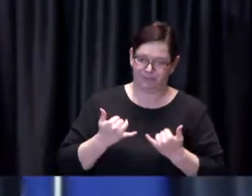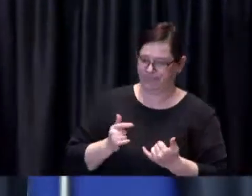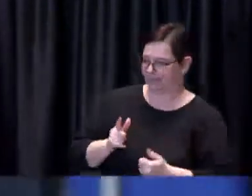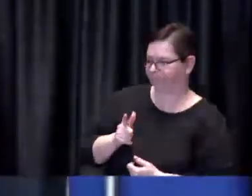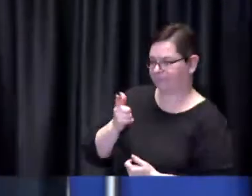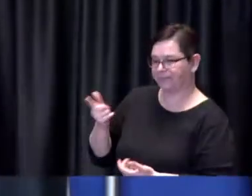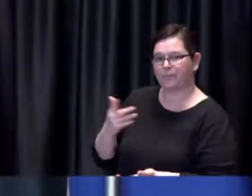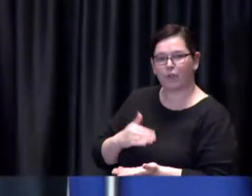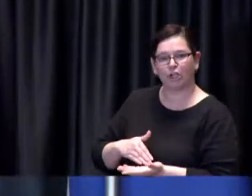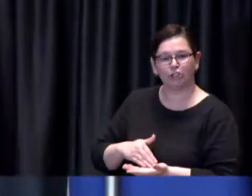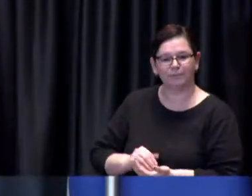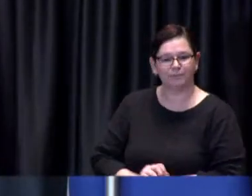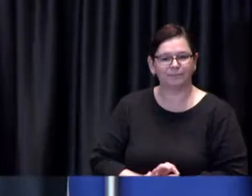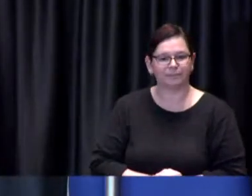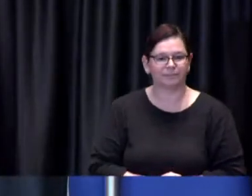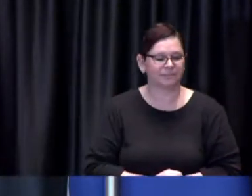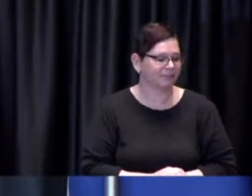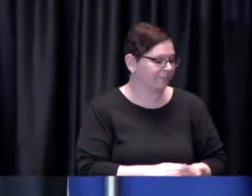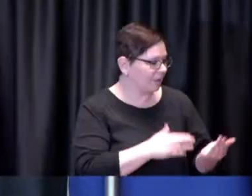Dr. de Villa: Thank you Chief, and good afternoon.